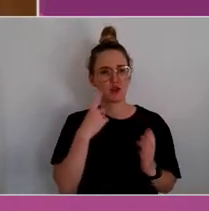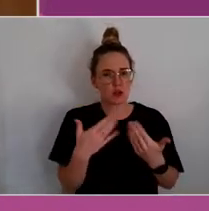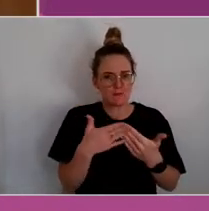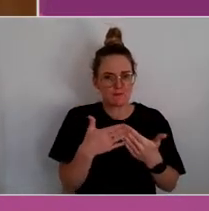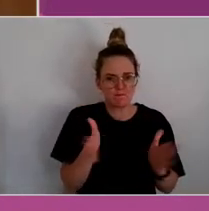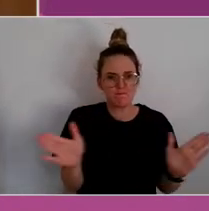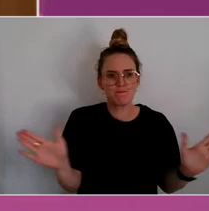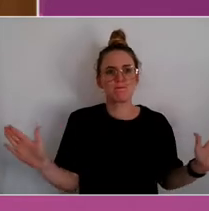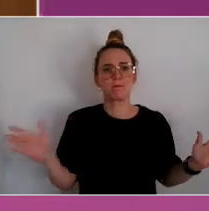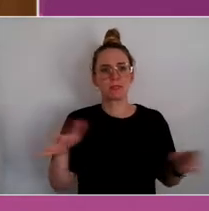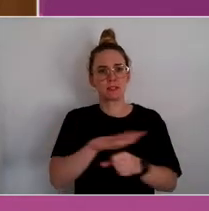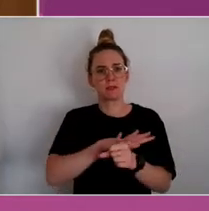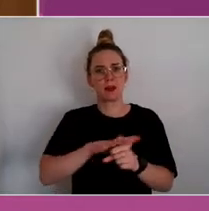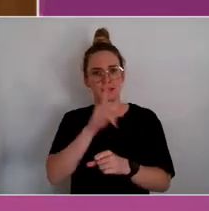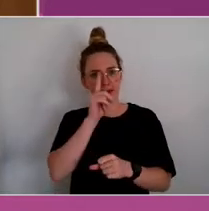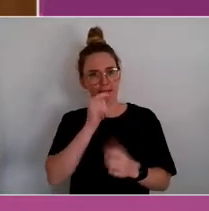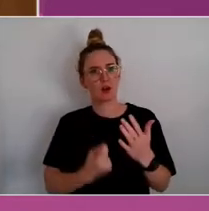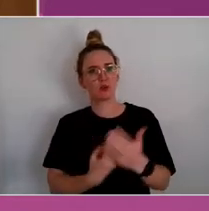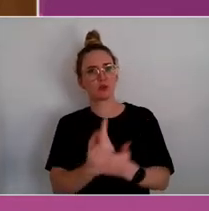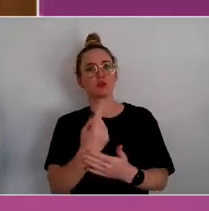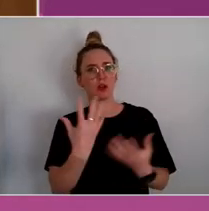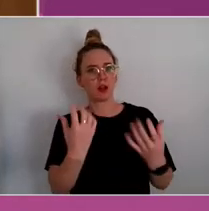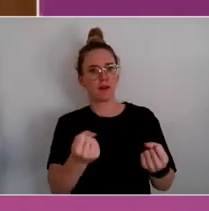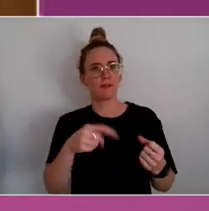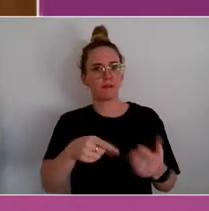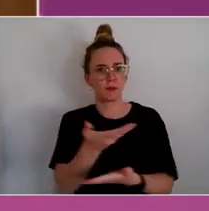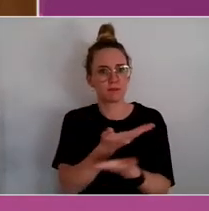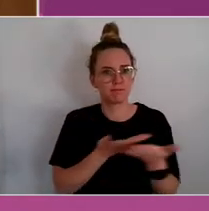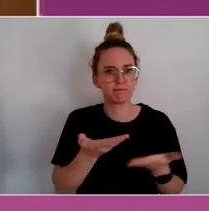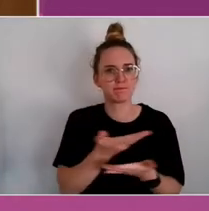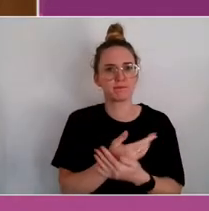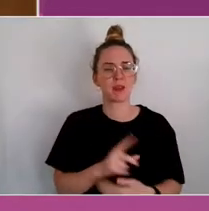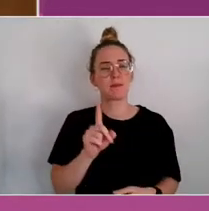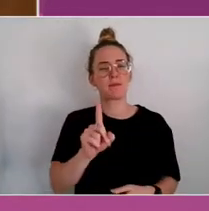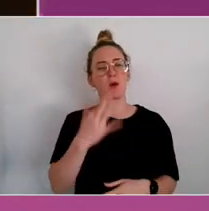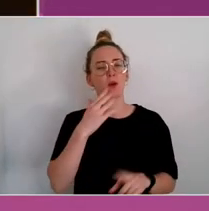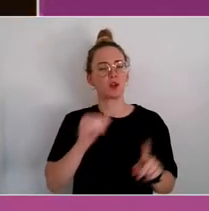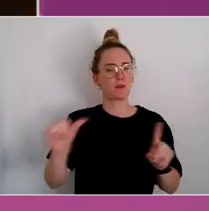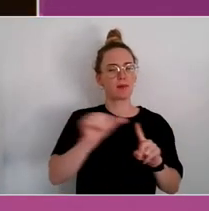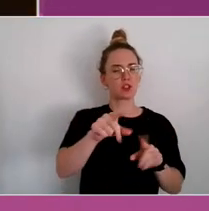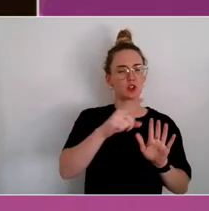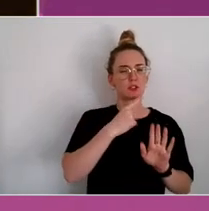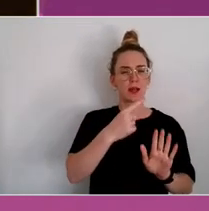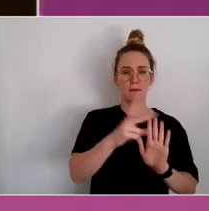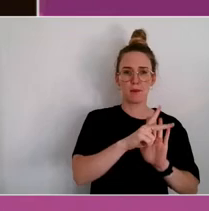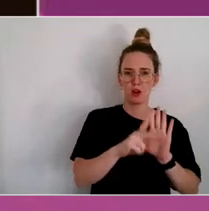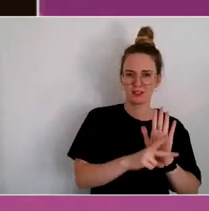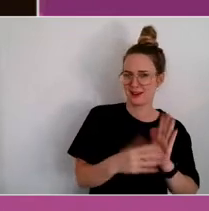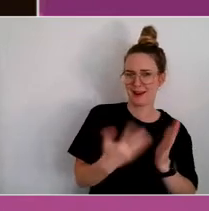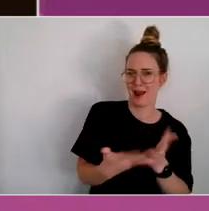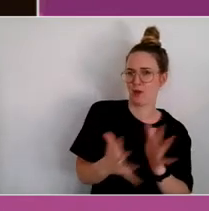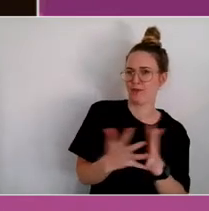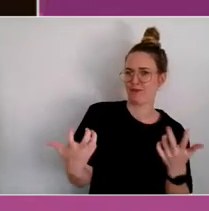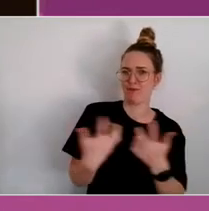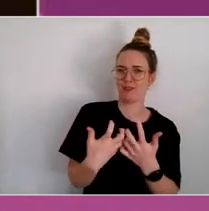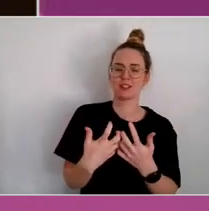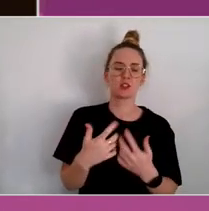But to your point about where does policy go around this? I think there's a huge amount of work to do with capacity building.